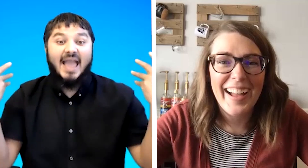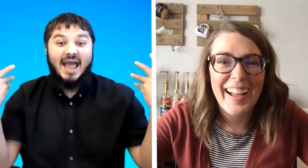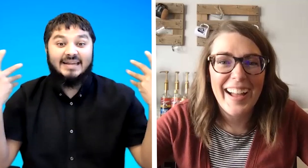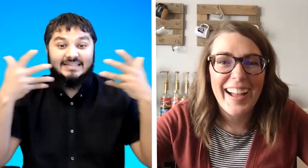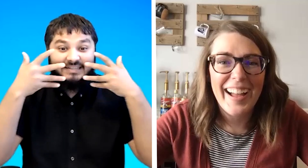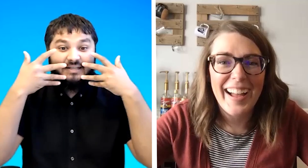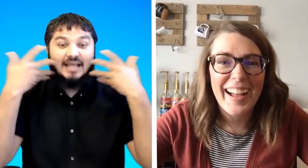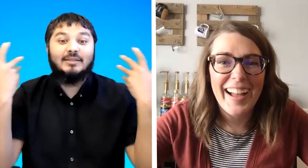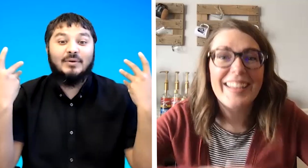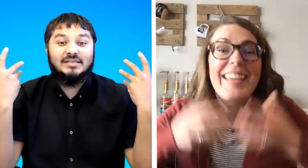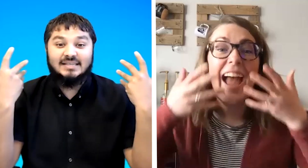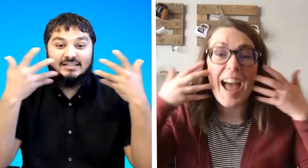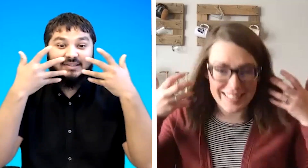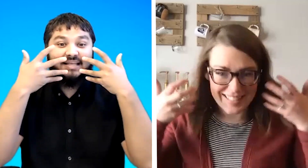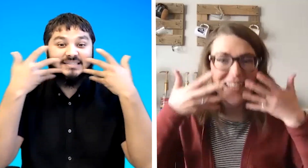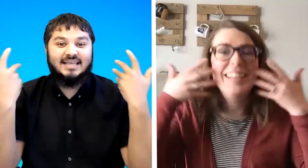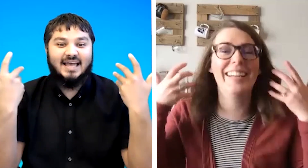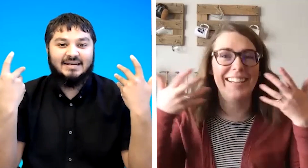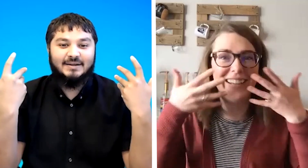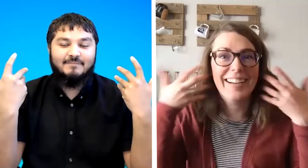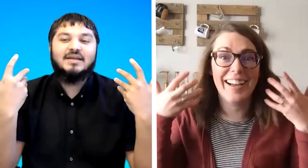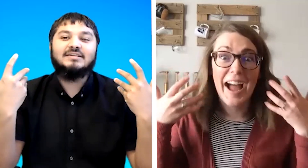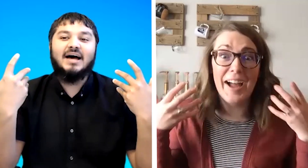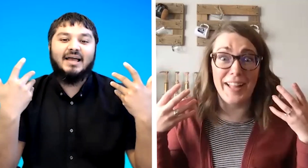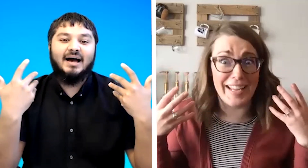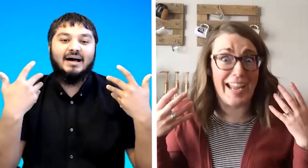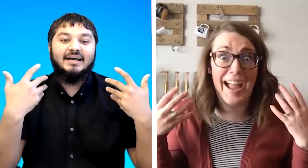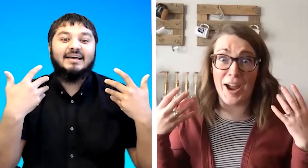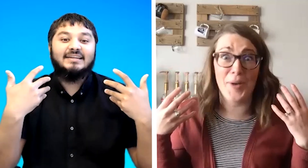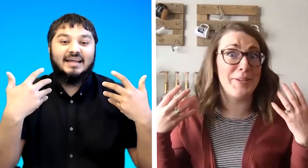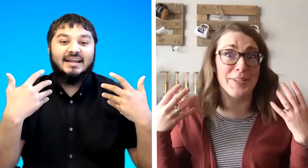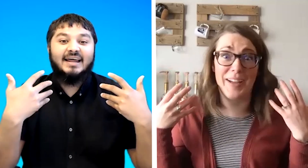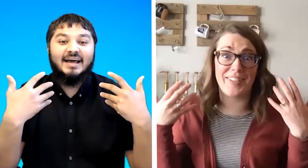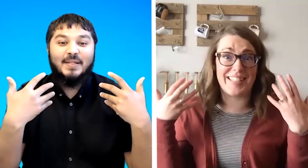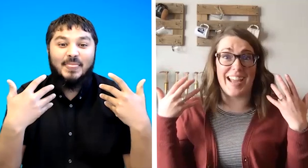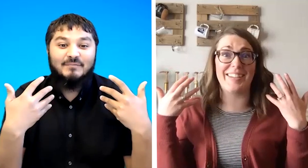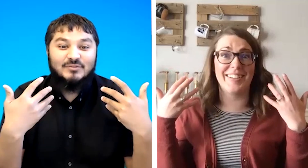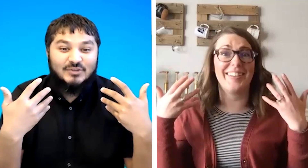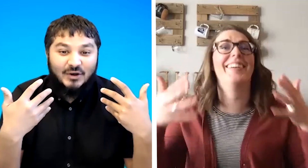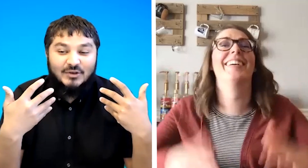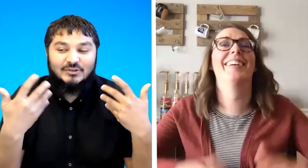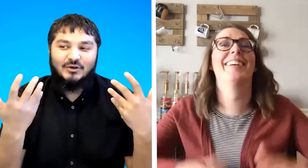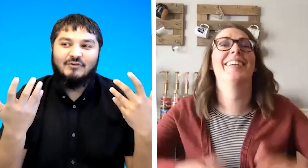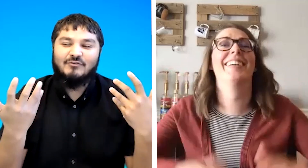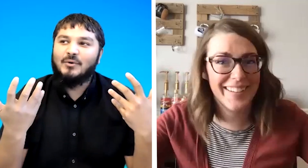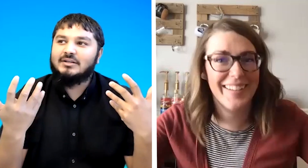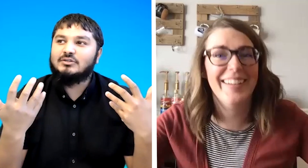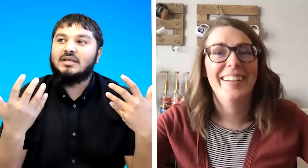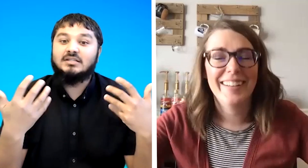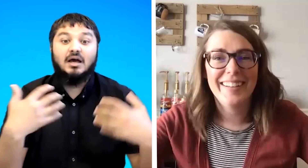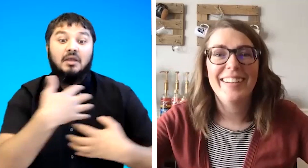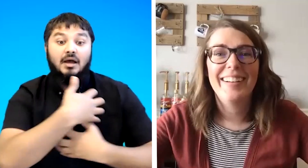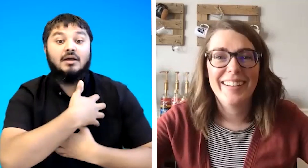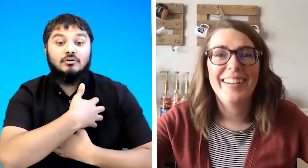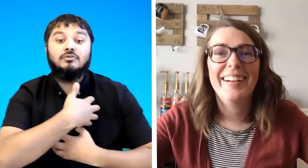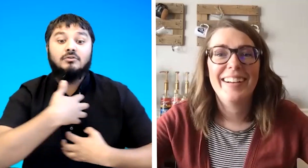cat like the whisper cap if you don't have a tiger so if you want to say tiger you could do